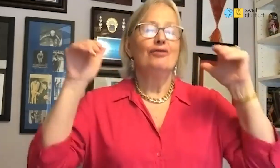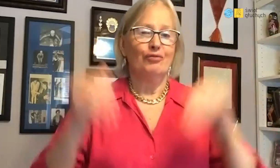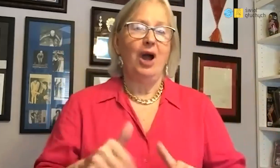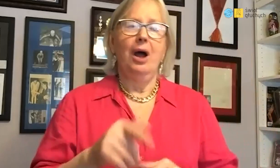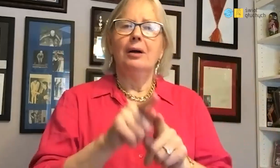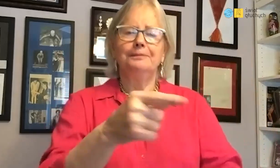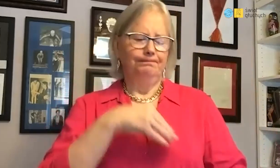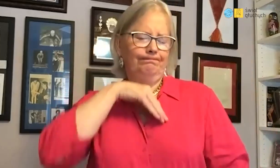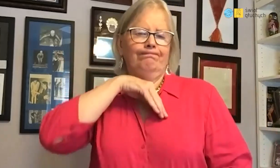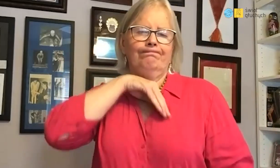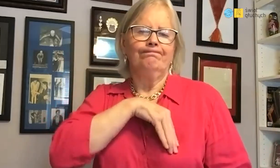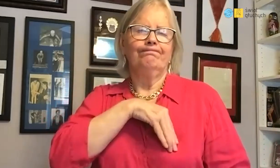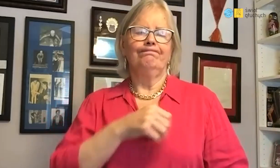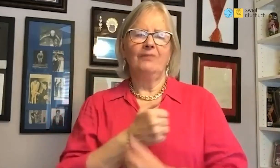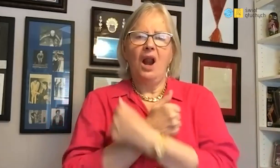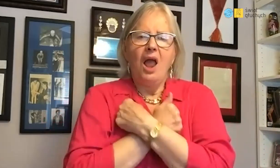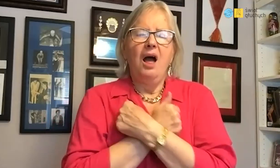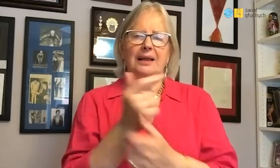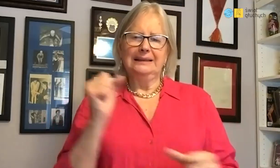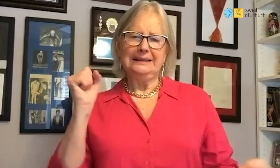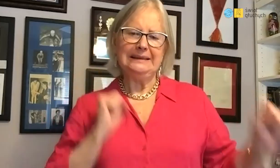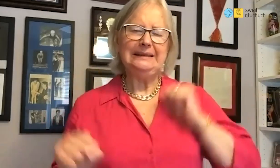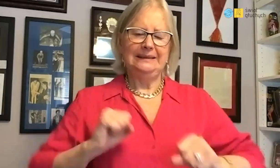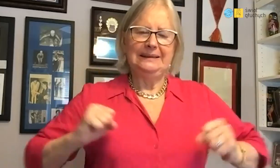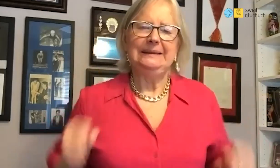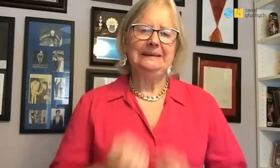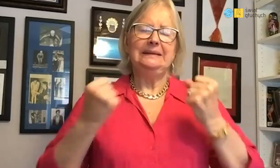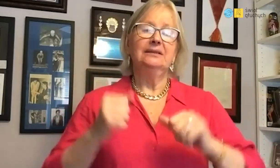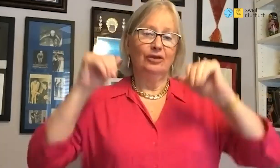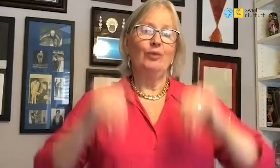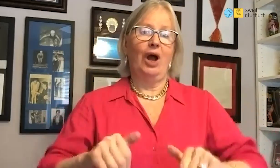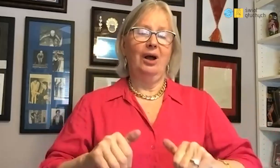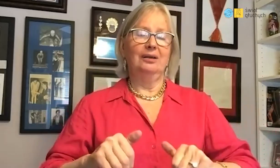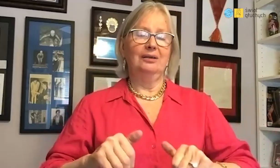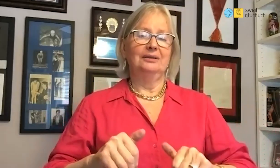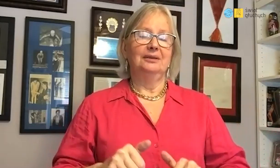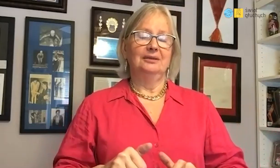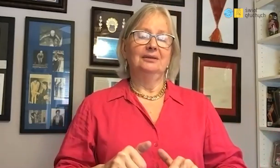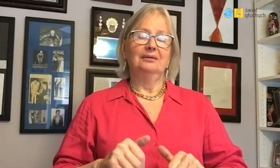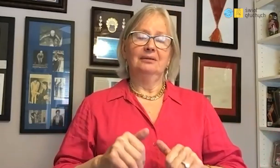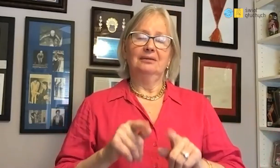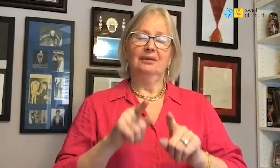Have love for exercise, try because you can!